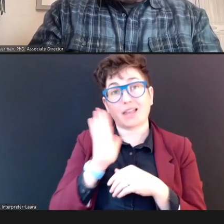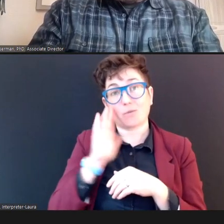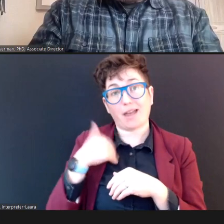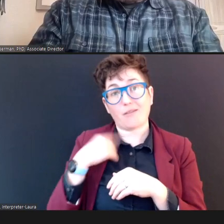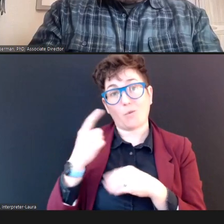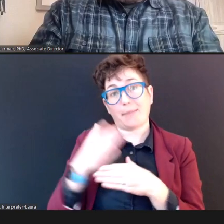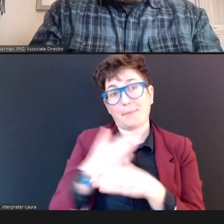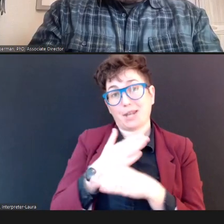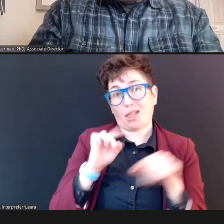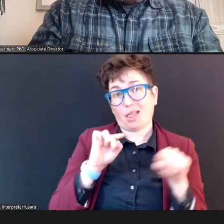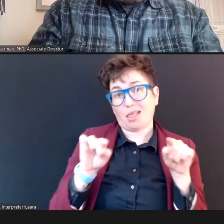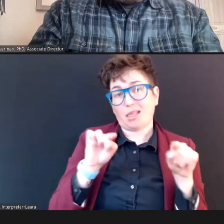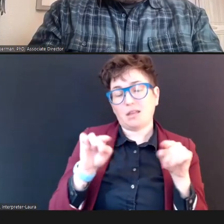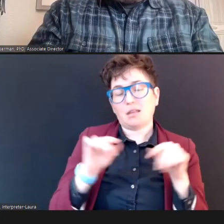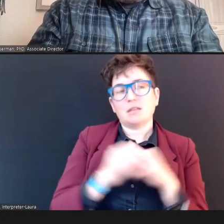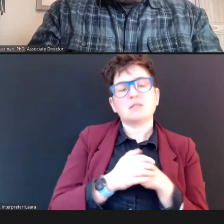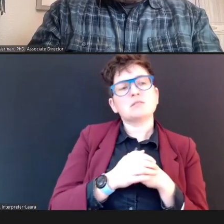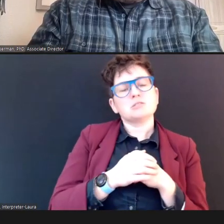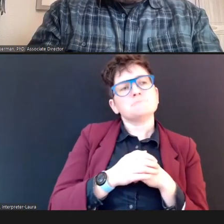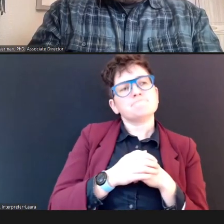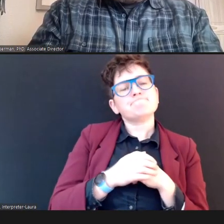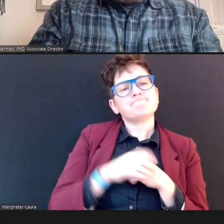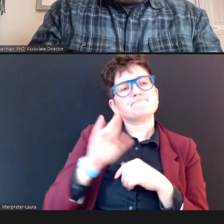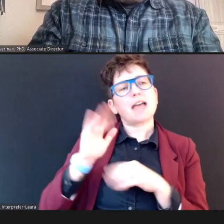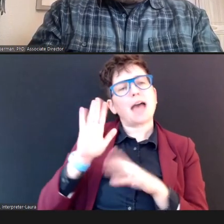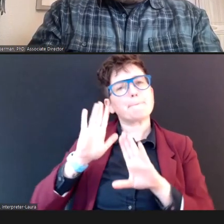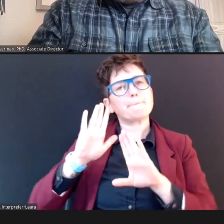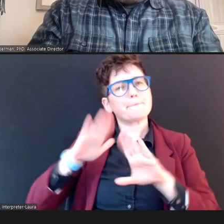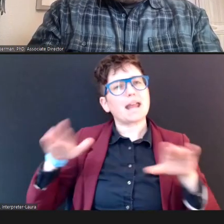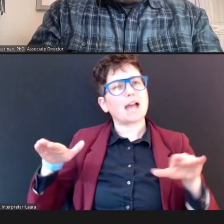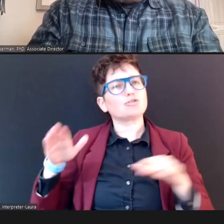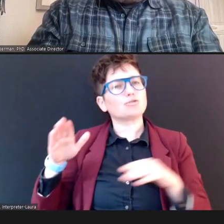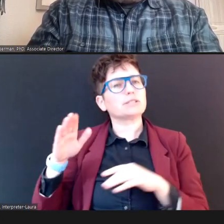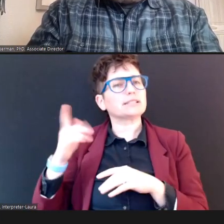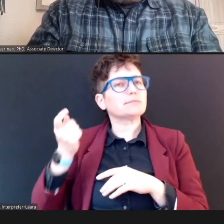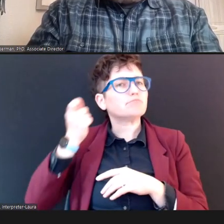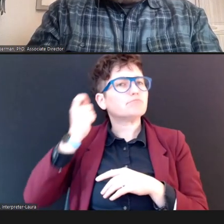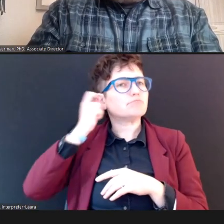We find that that pediatric foam tip will fit most of those little